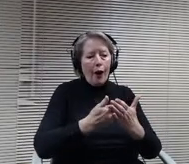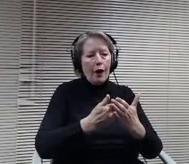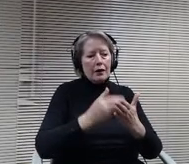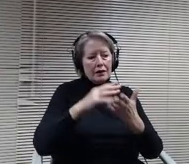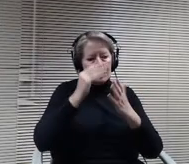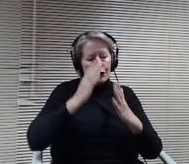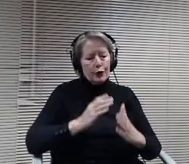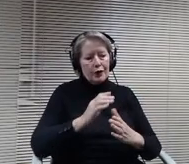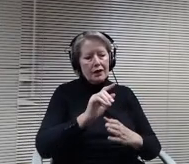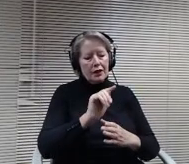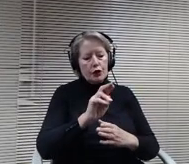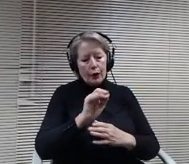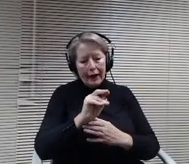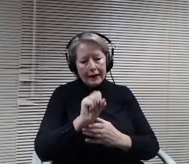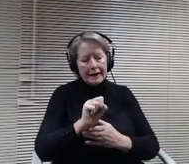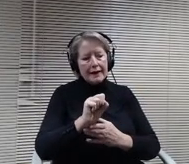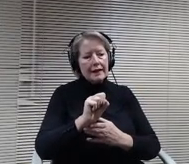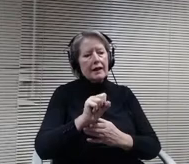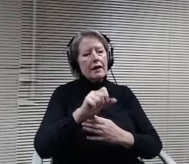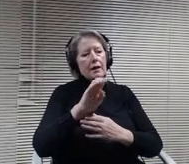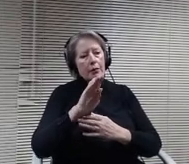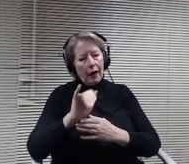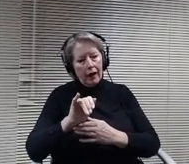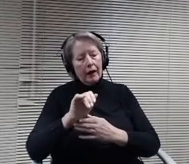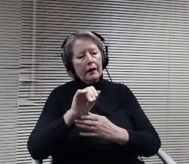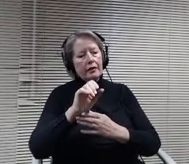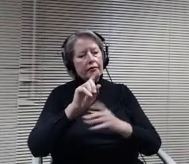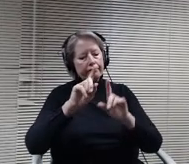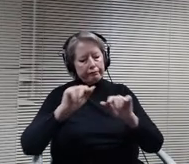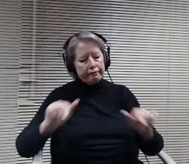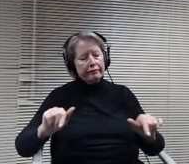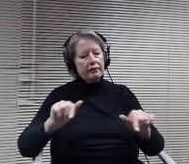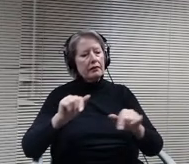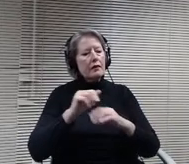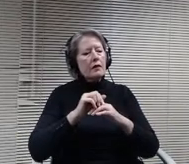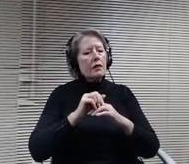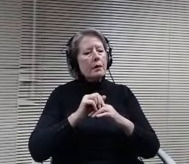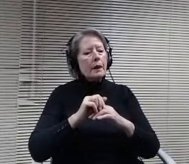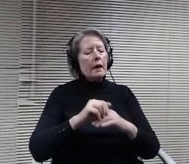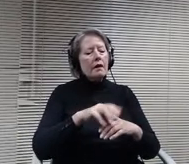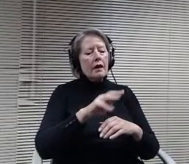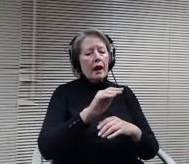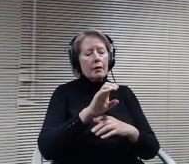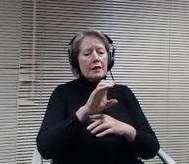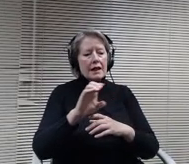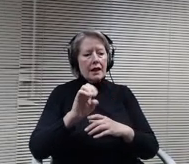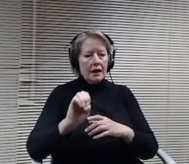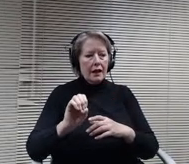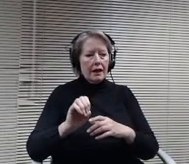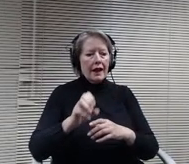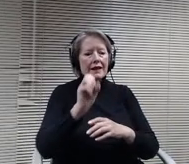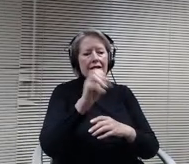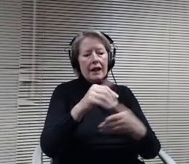The MCE has sent you a longer list of recommendations for the policy is being reviewed tonight that I hope you take into